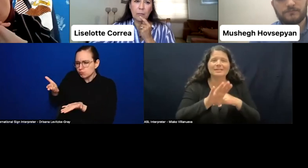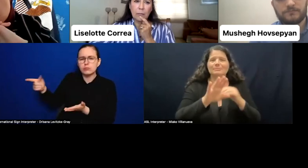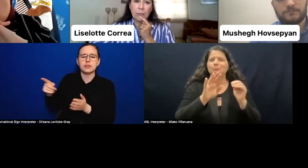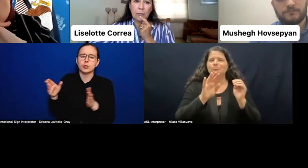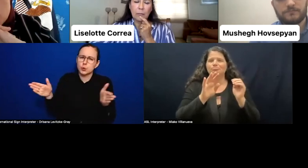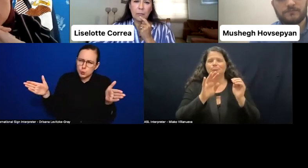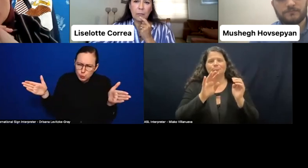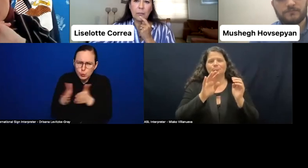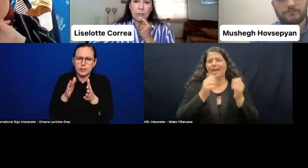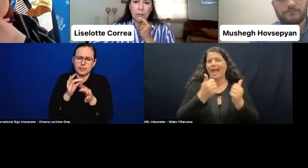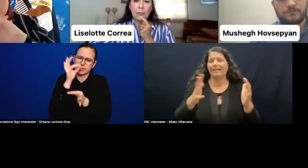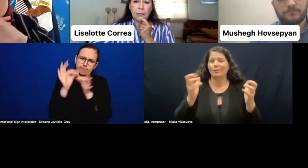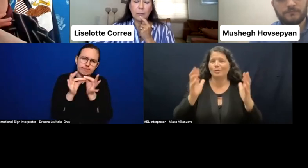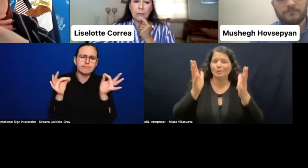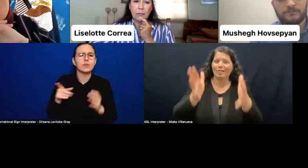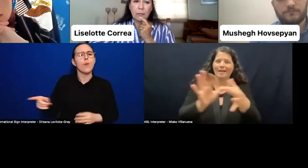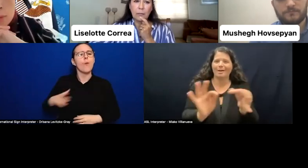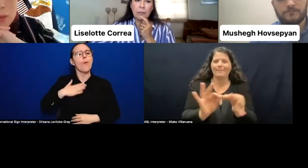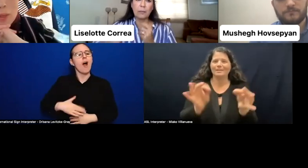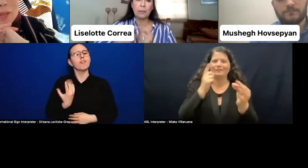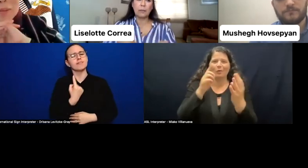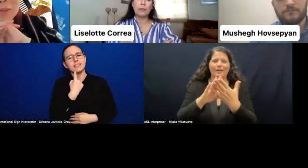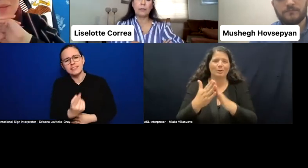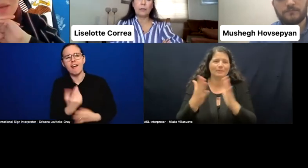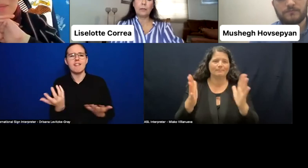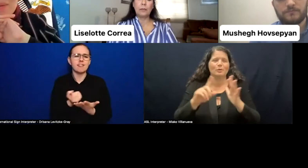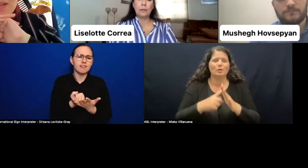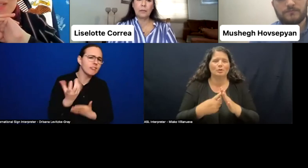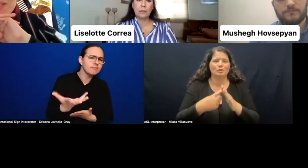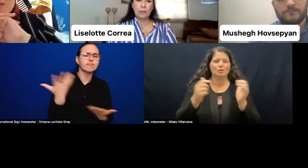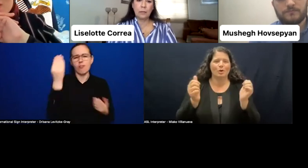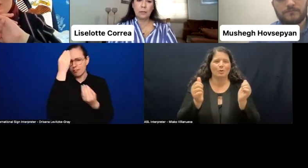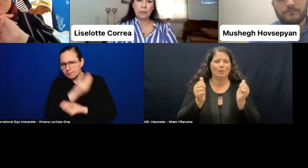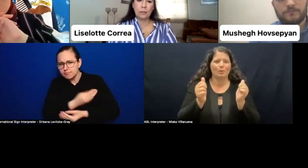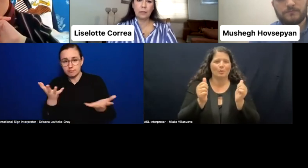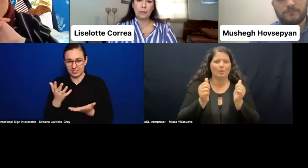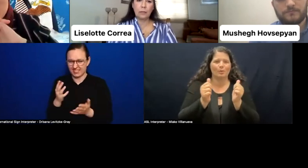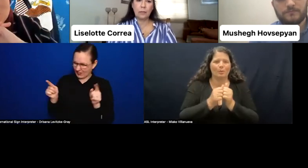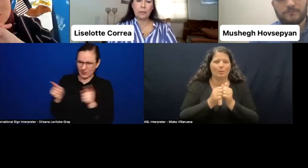the community with. And I will start off with Assistant Secretary Lisa Peterson.